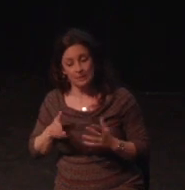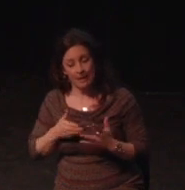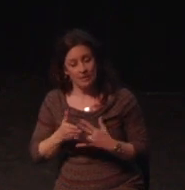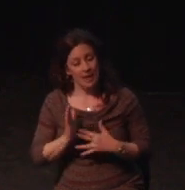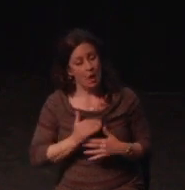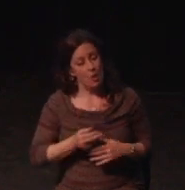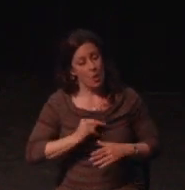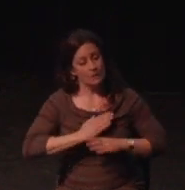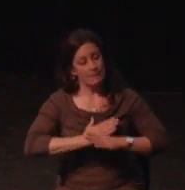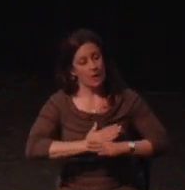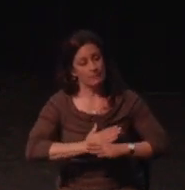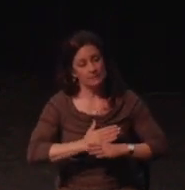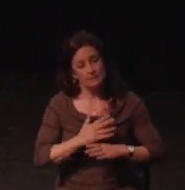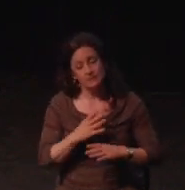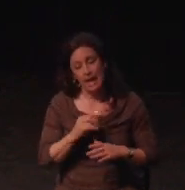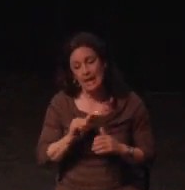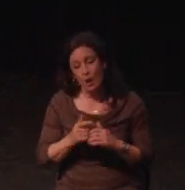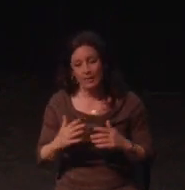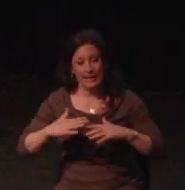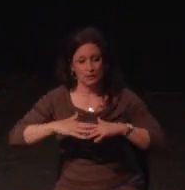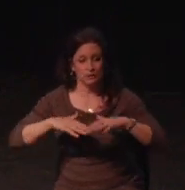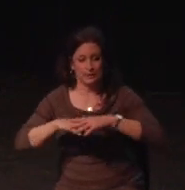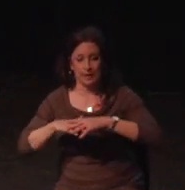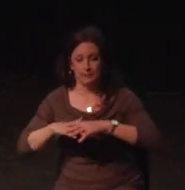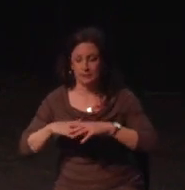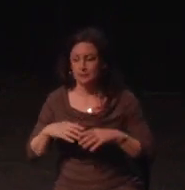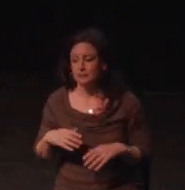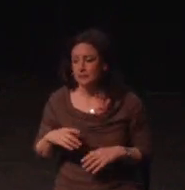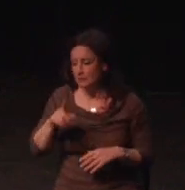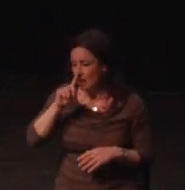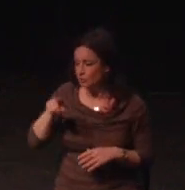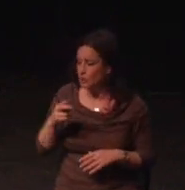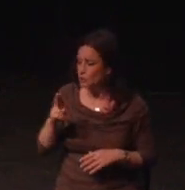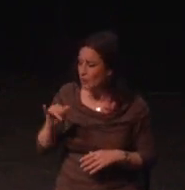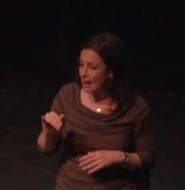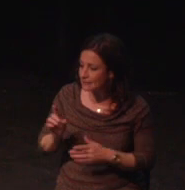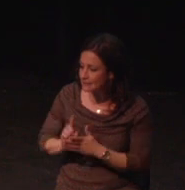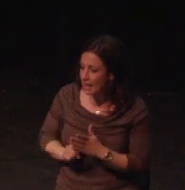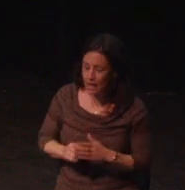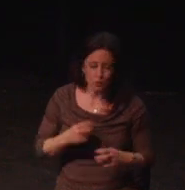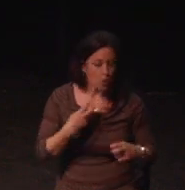they unite us despite, how different we are. Games can be more than the entertainment they empower us,